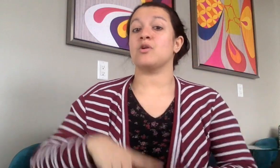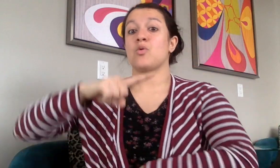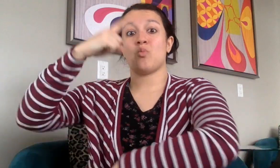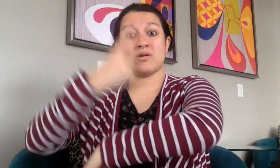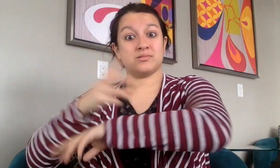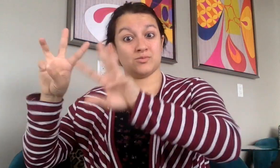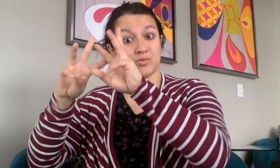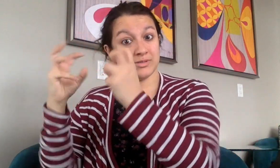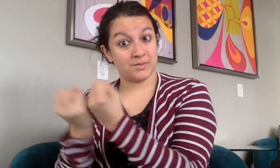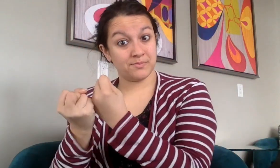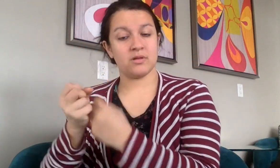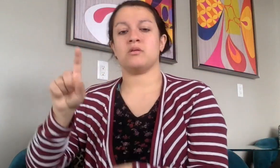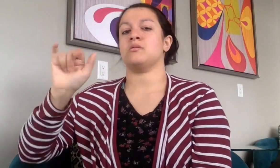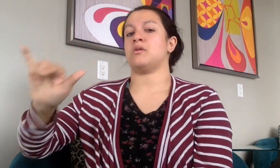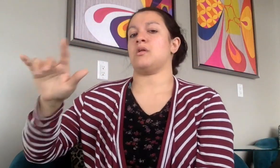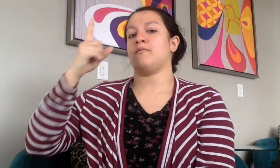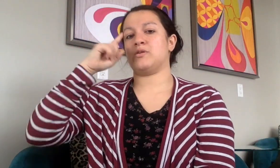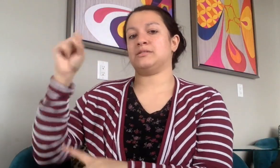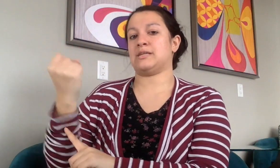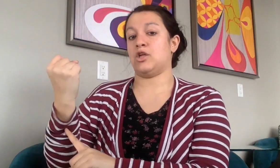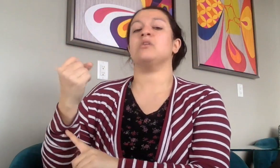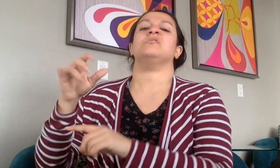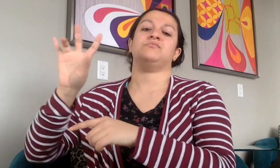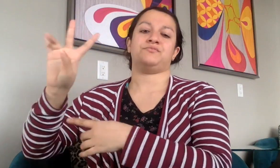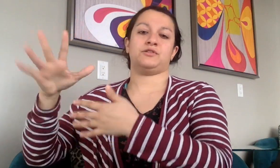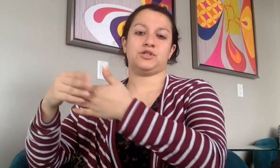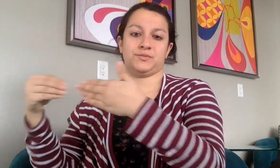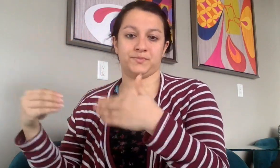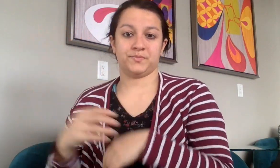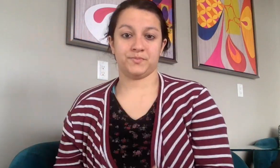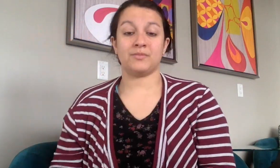A day workshop (Saturday): $75